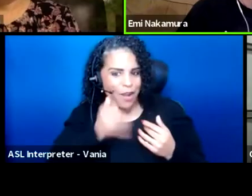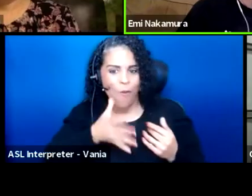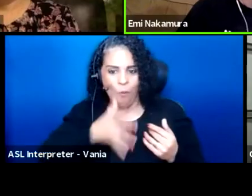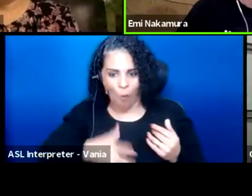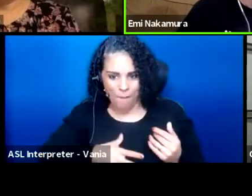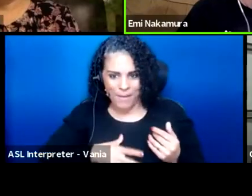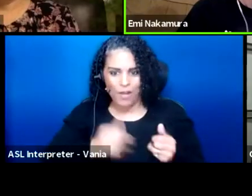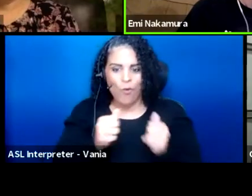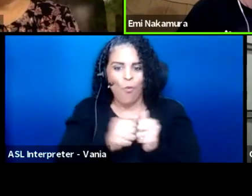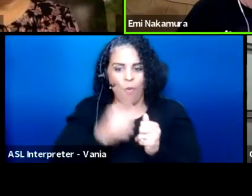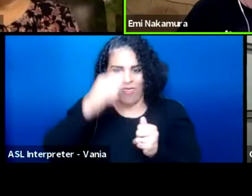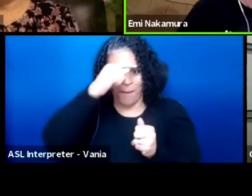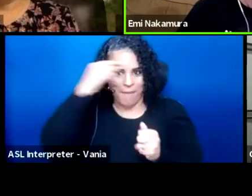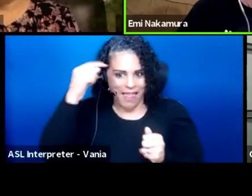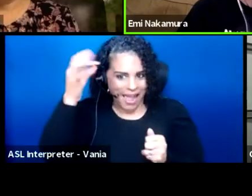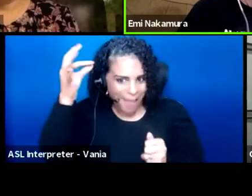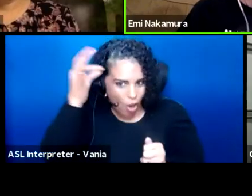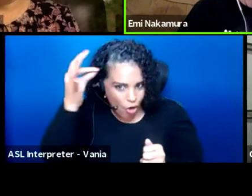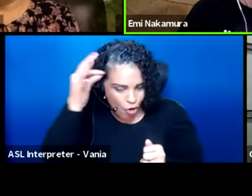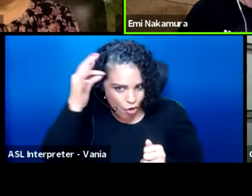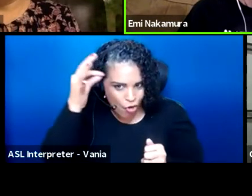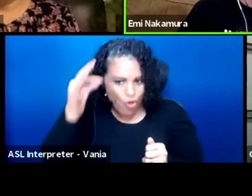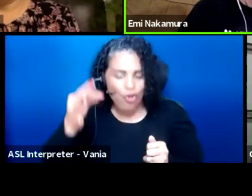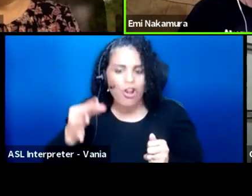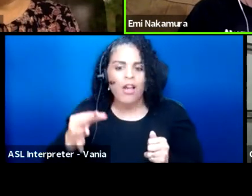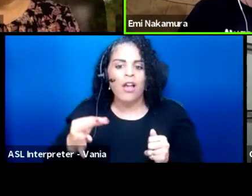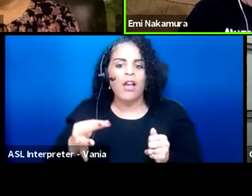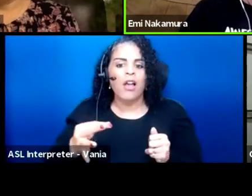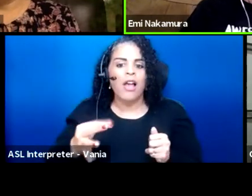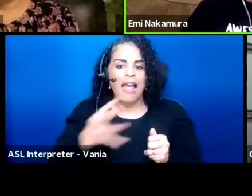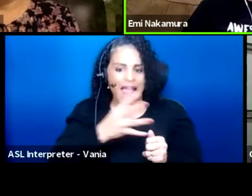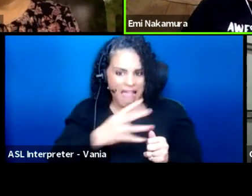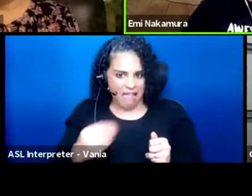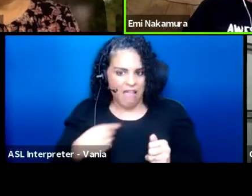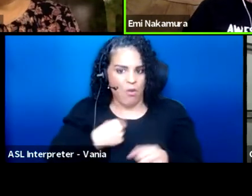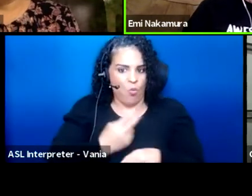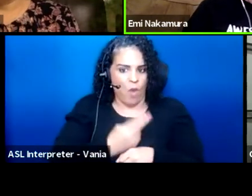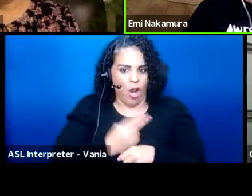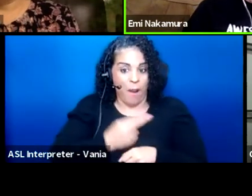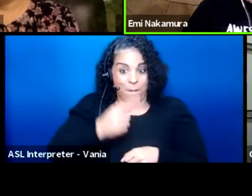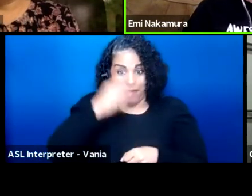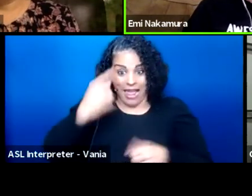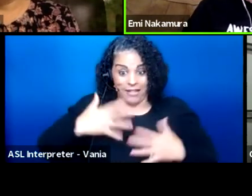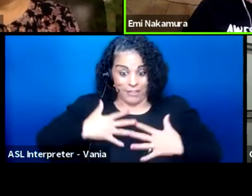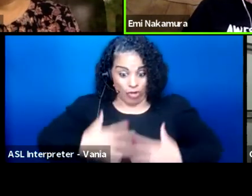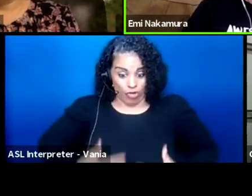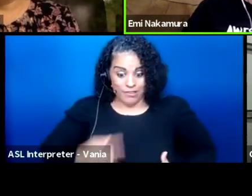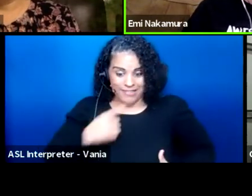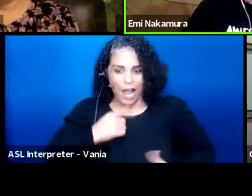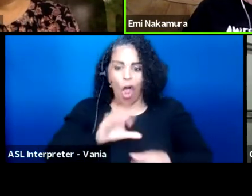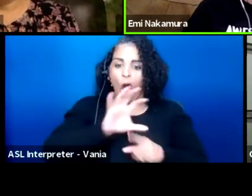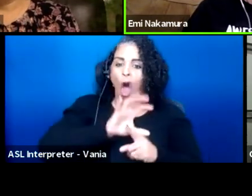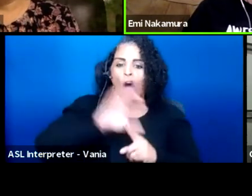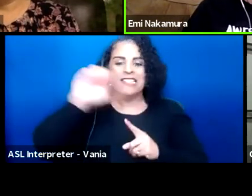with black hair and I'm wearing a black t-shirt that says, "awesomely autistic" on it,